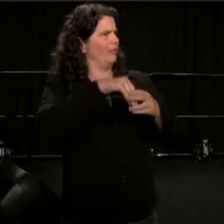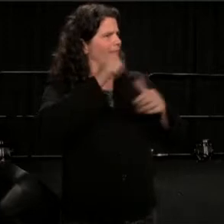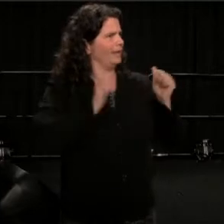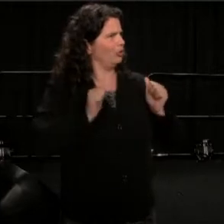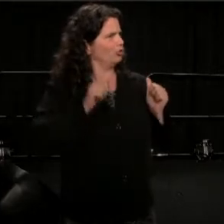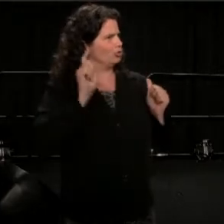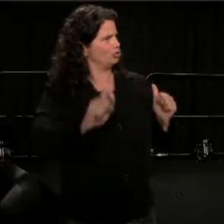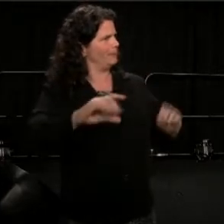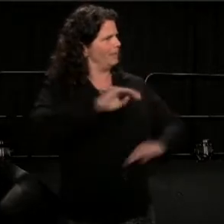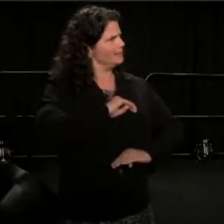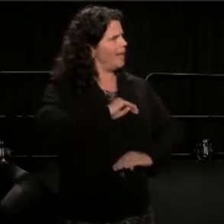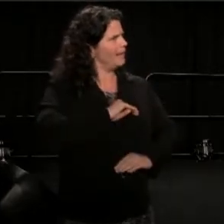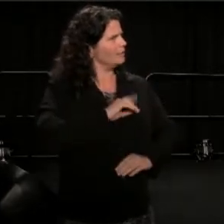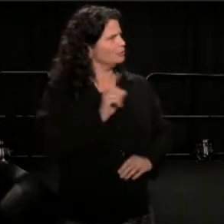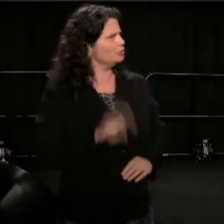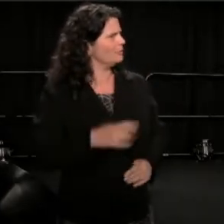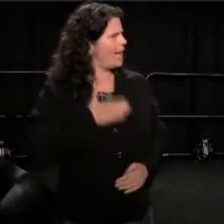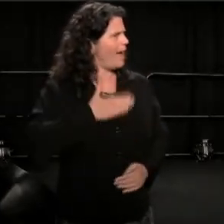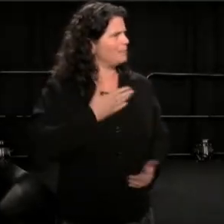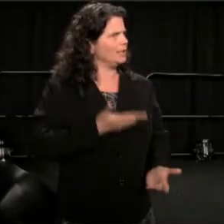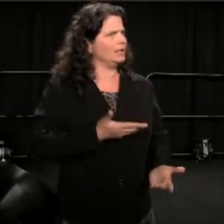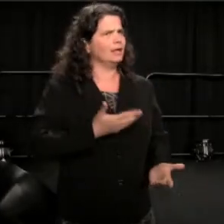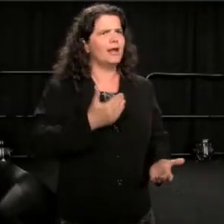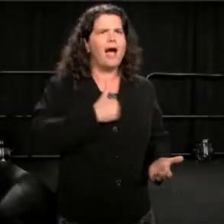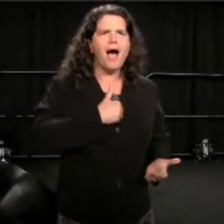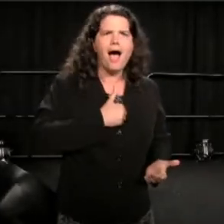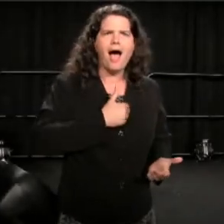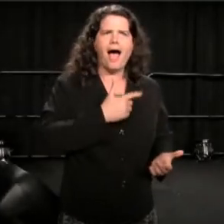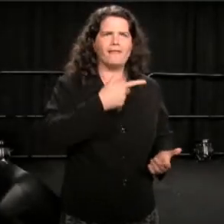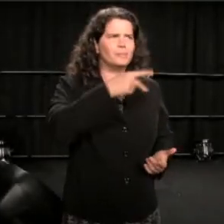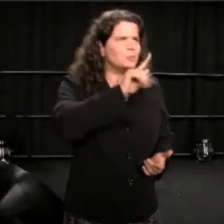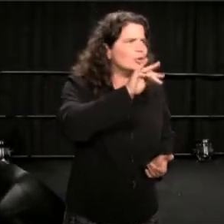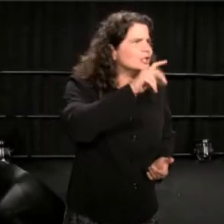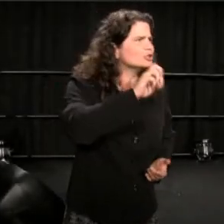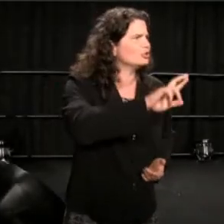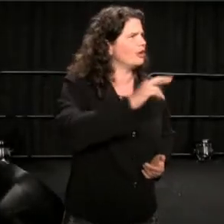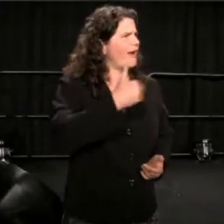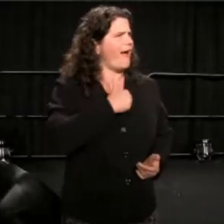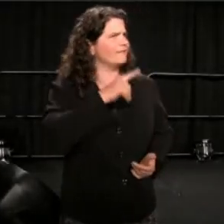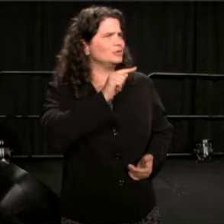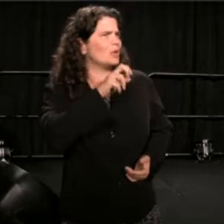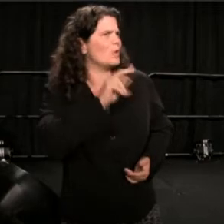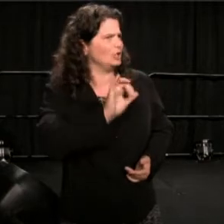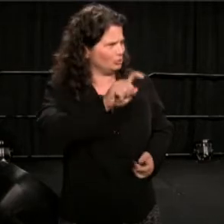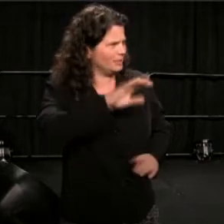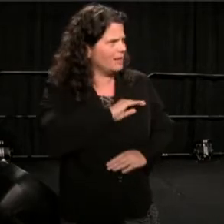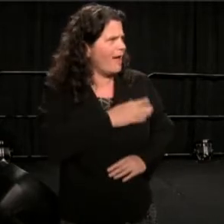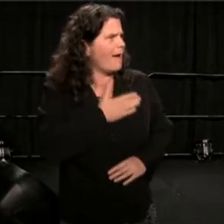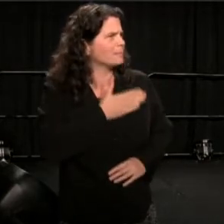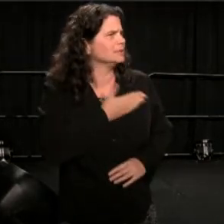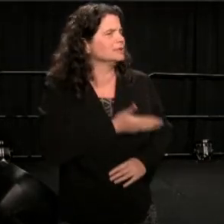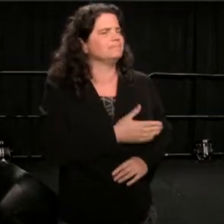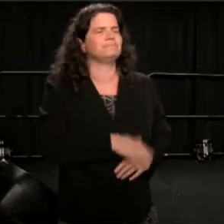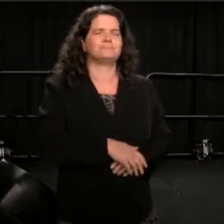Very decorated, Pulitzers, Tonys. Brustein proposed that Wilson's passionate critic, in fact,